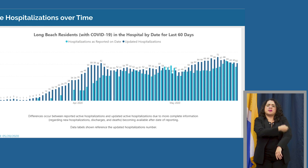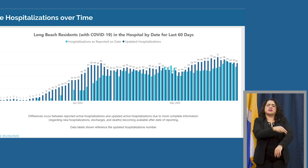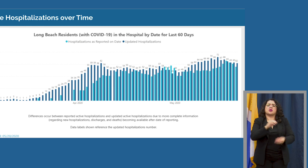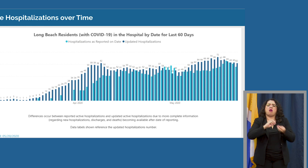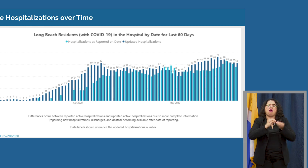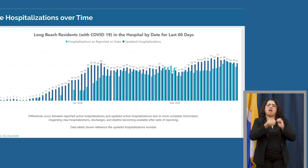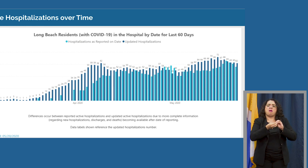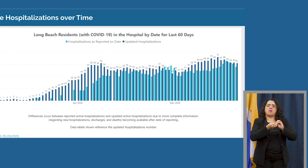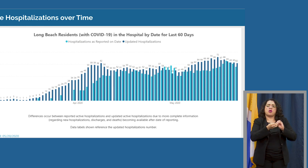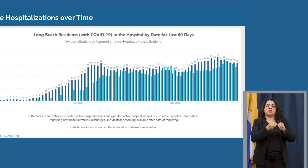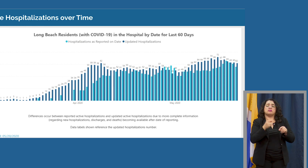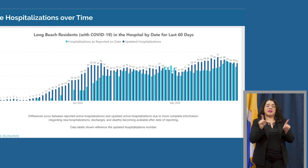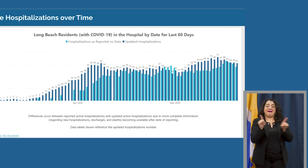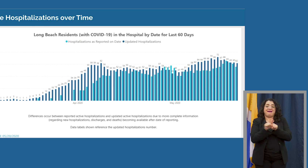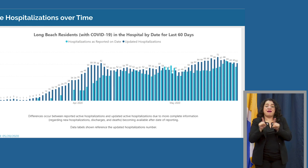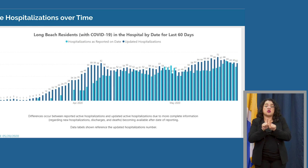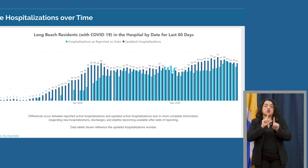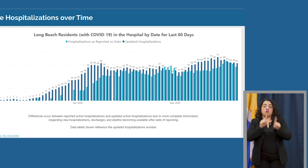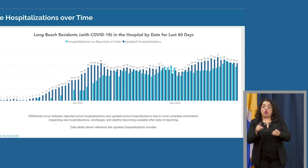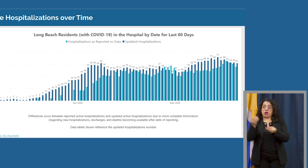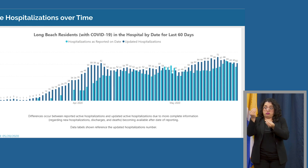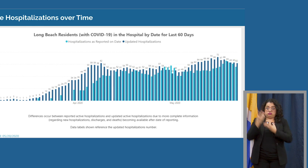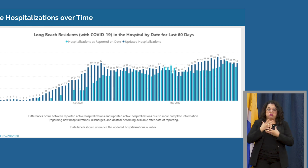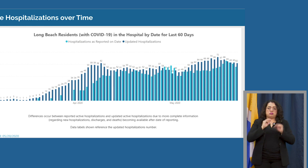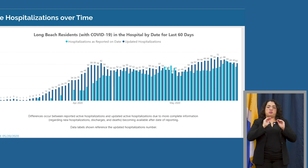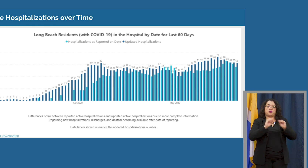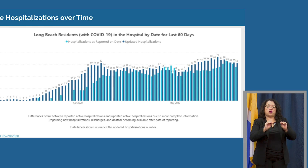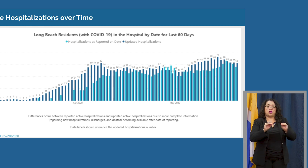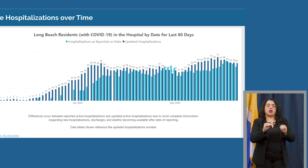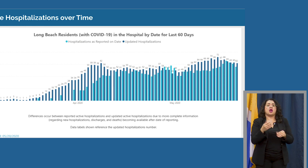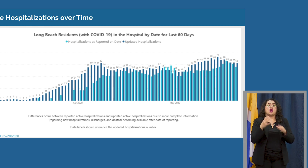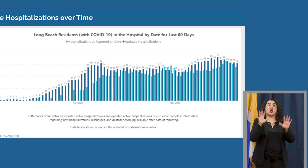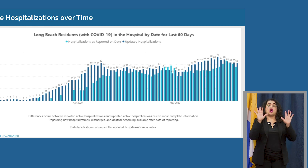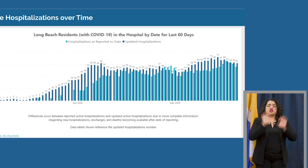and then the darker one is the updated hospitalization which is the actual